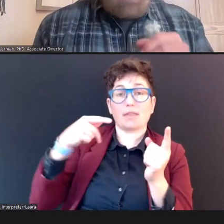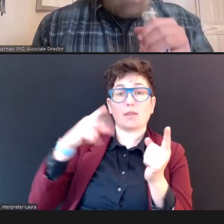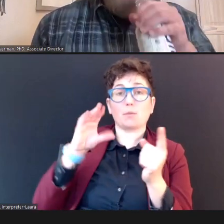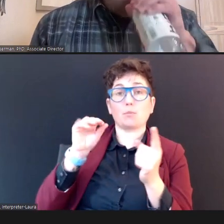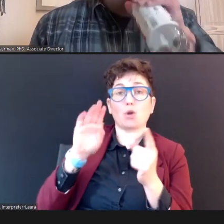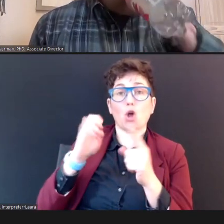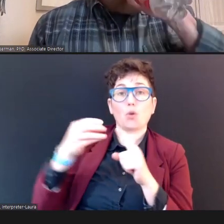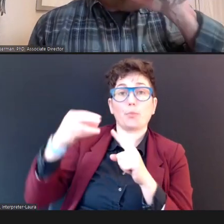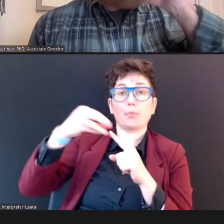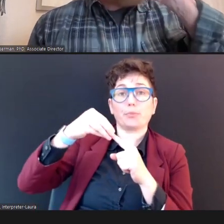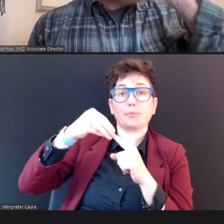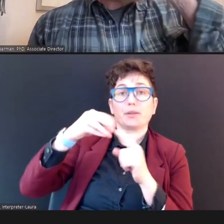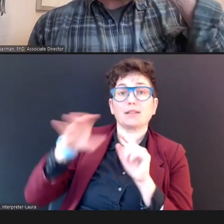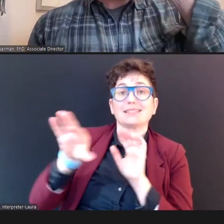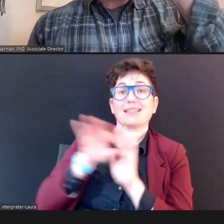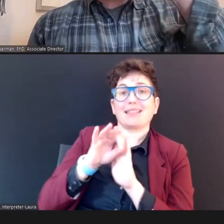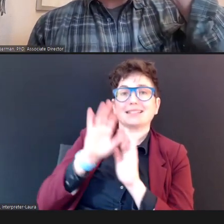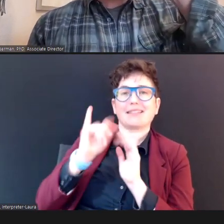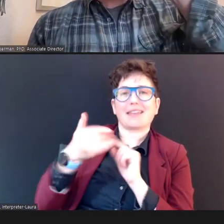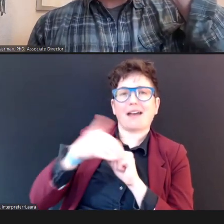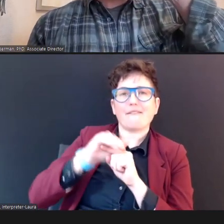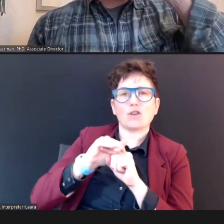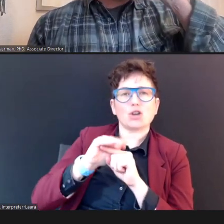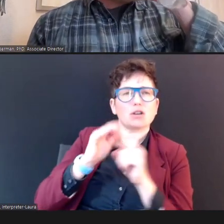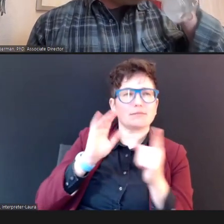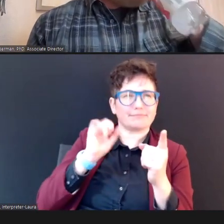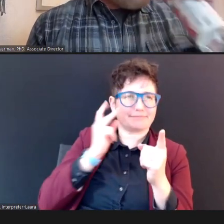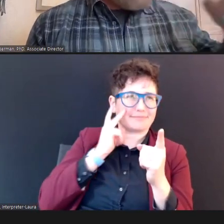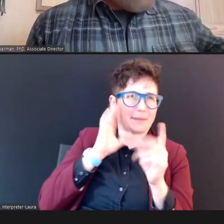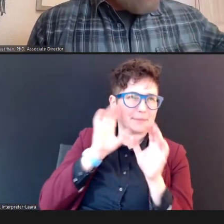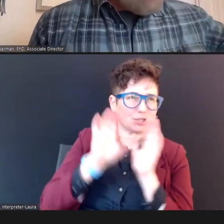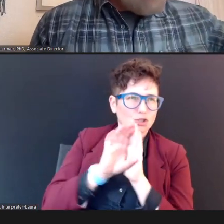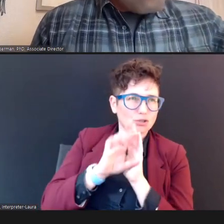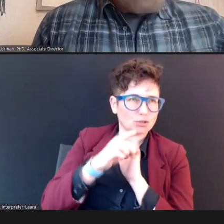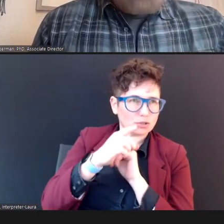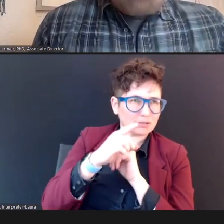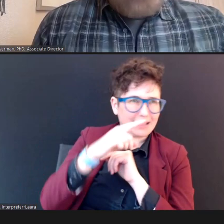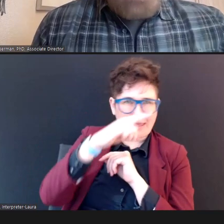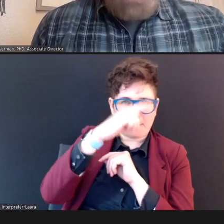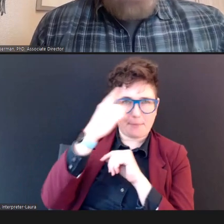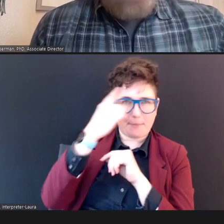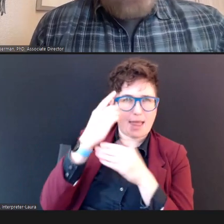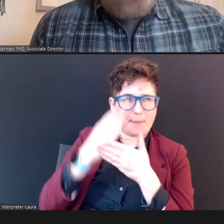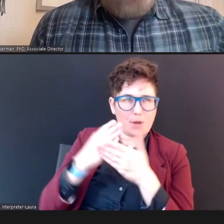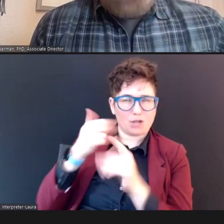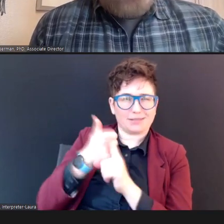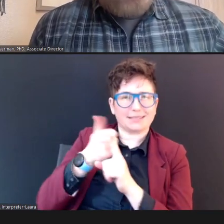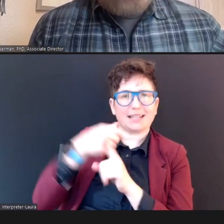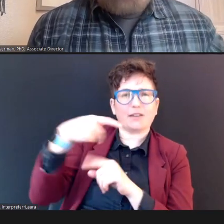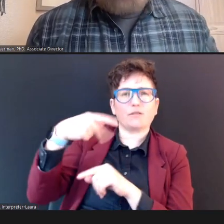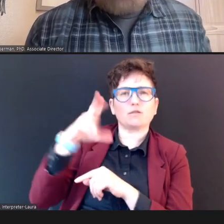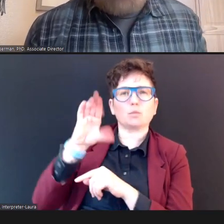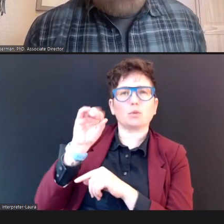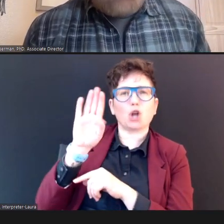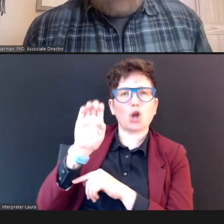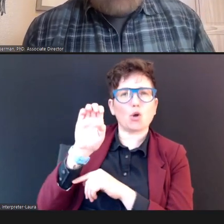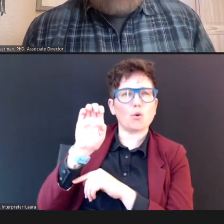on the -- on the picture here the Black part is the probe, and, you can see that beige-colored foam tip that is on there.